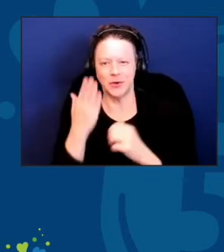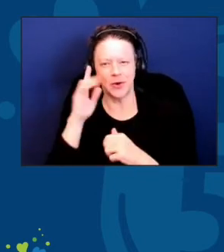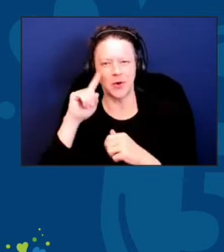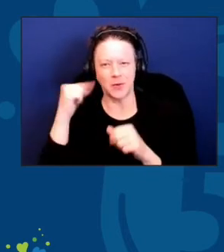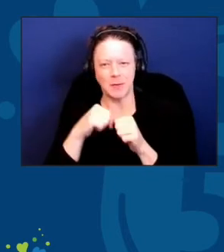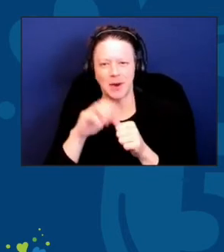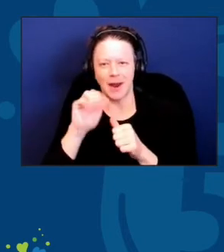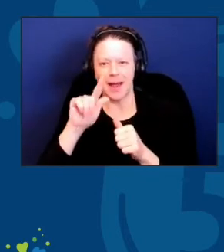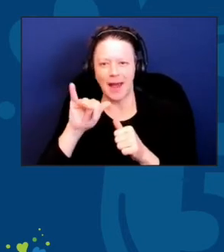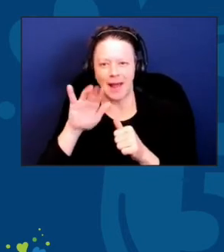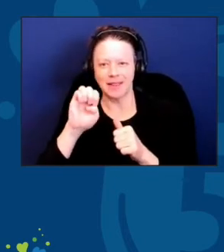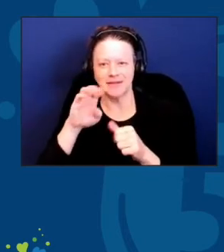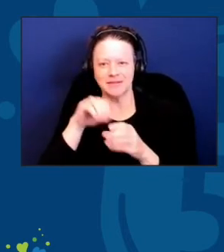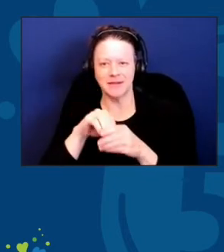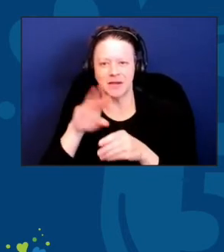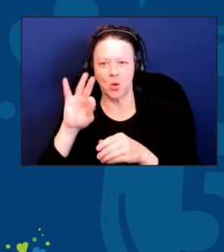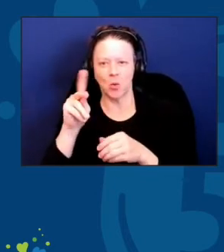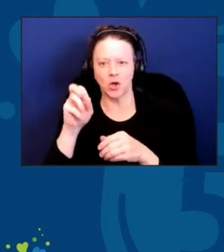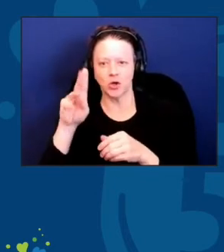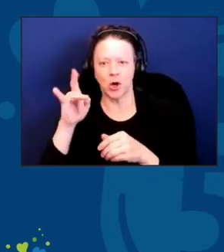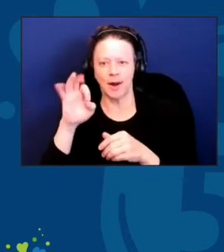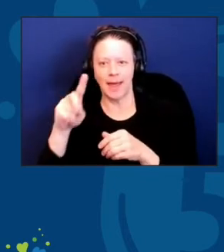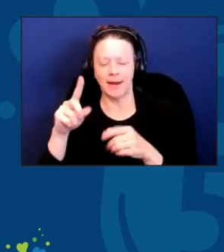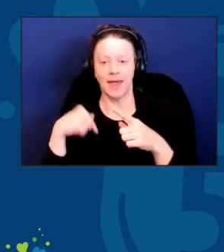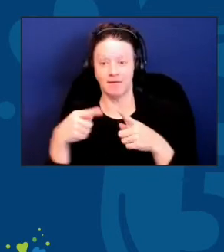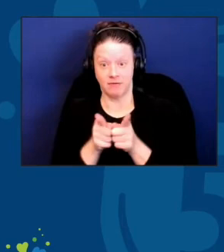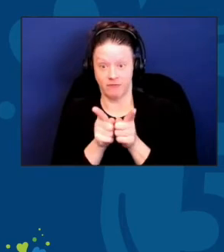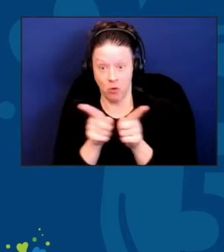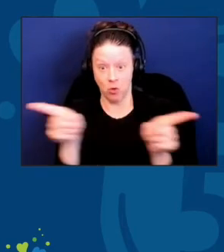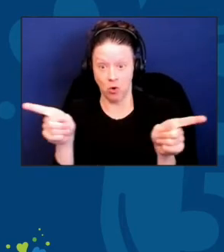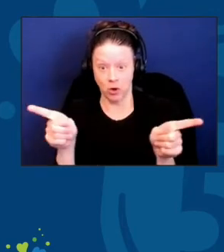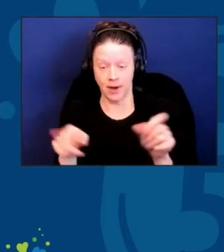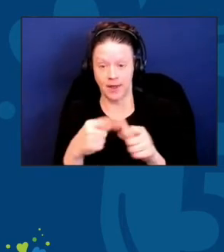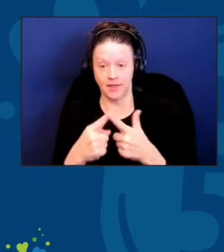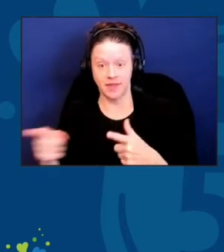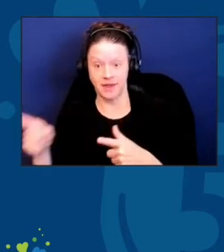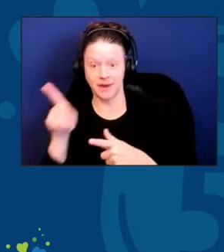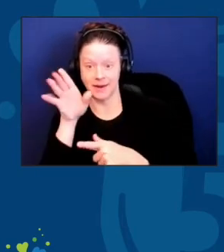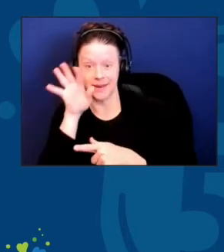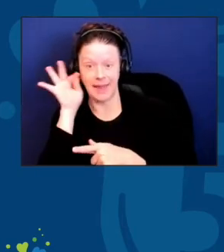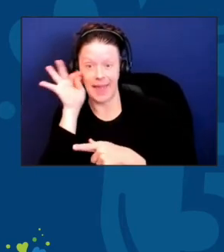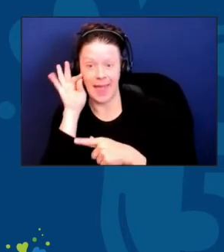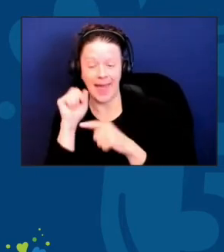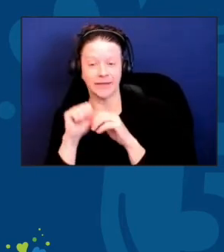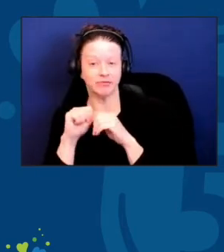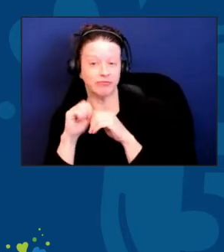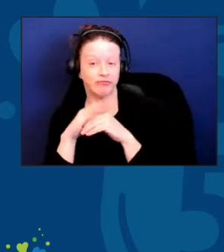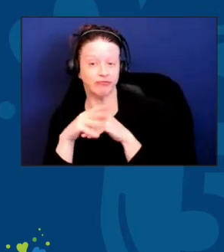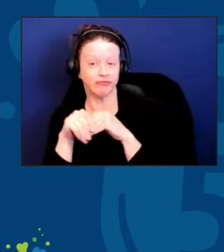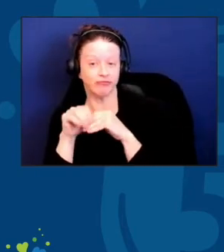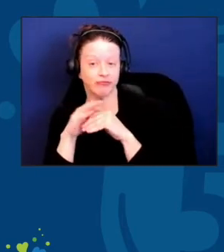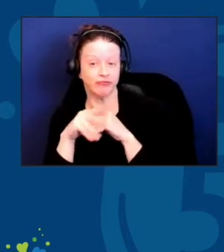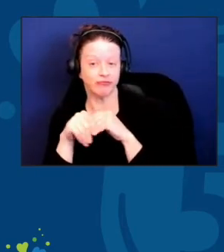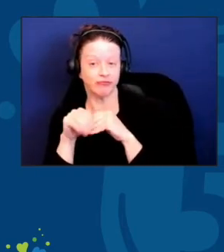when she reached that fork in the road, she said, "Which way should I go?" And the cat smiled up in the tree and said,